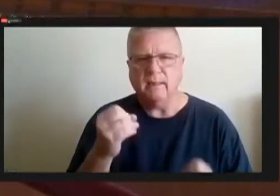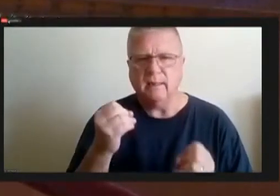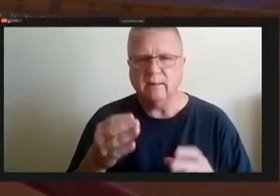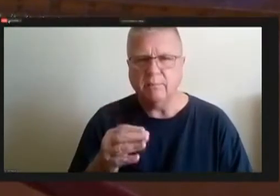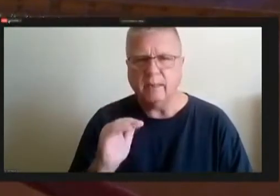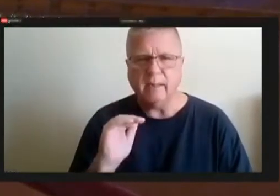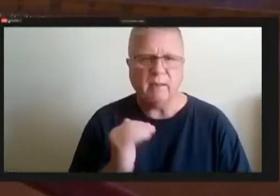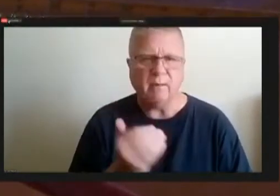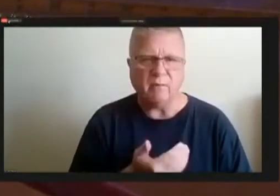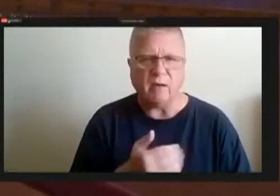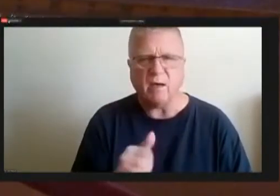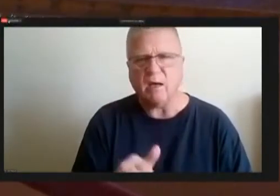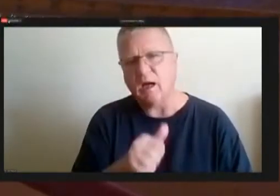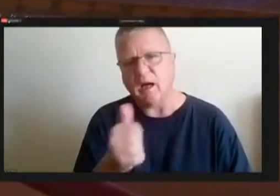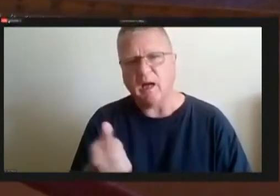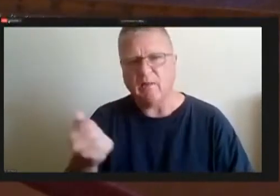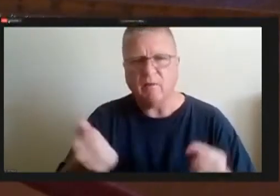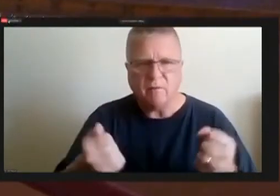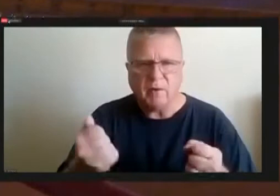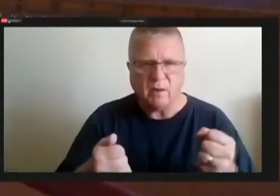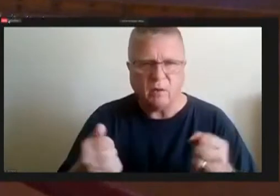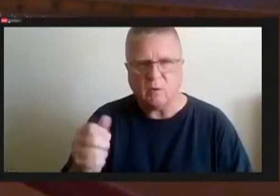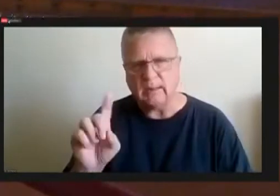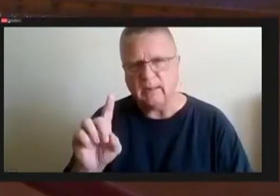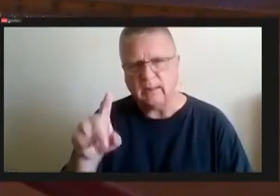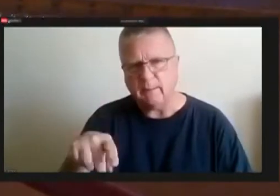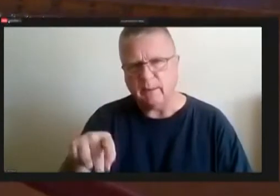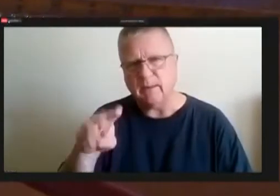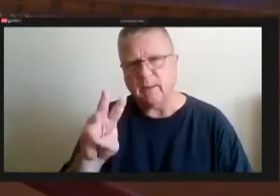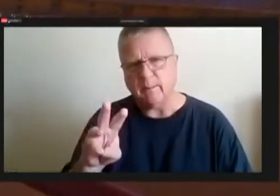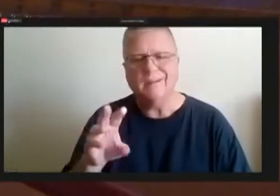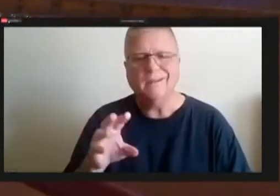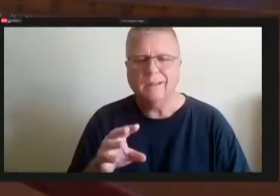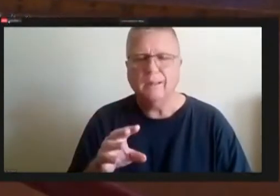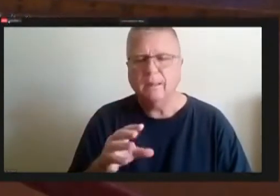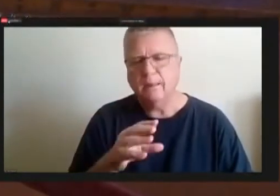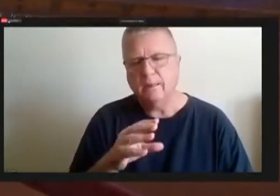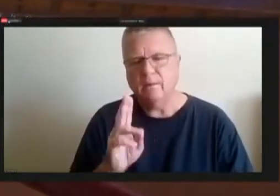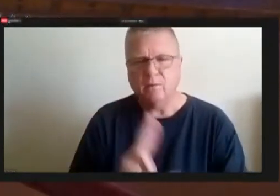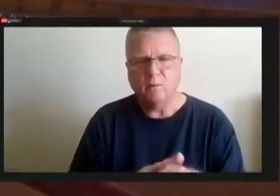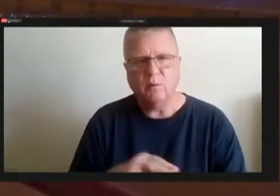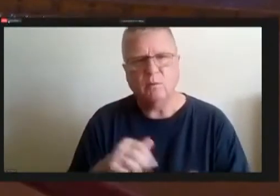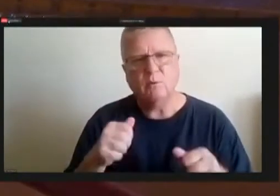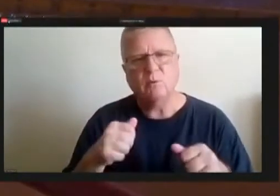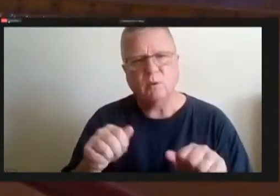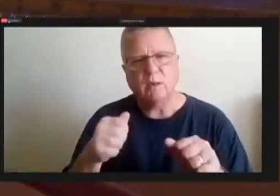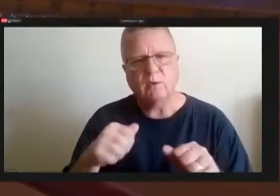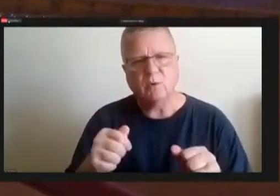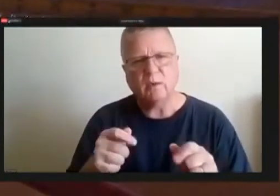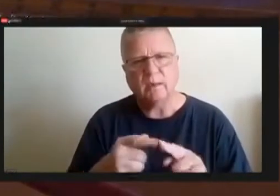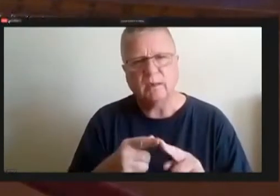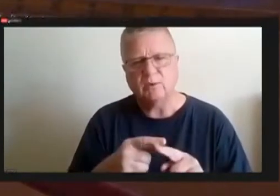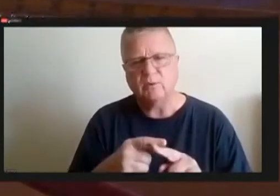other vehicles and DPW, and of course we were looking at trying to electrify the refuse